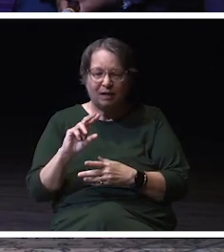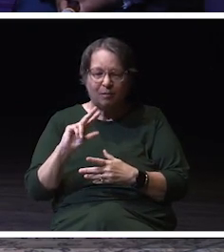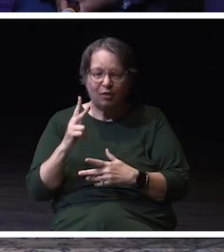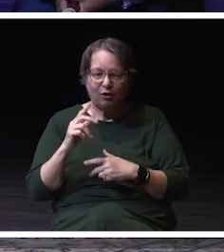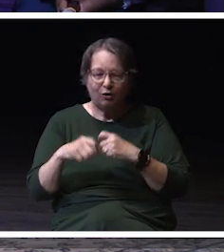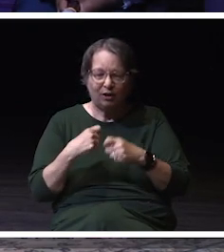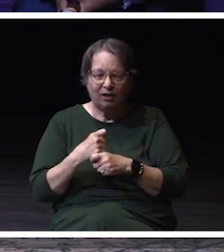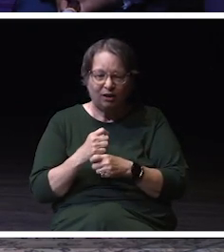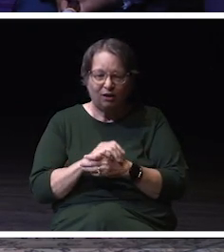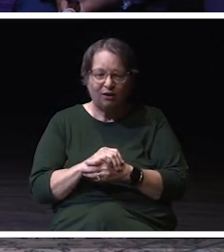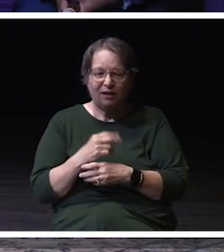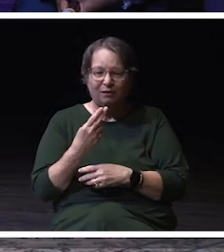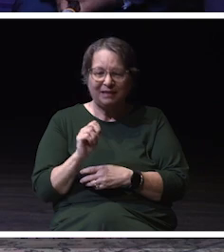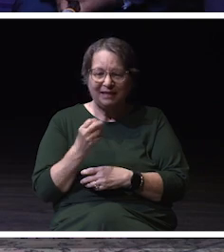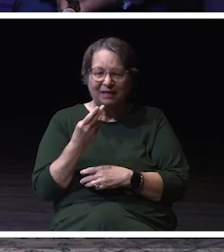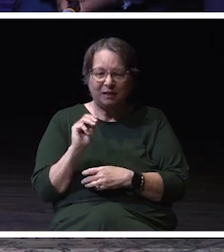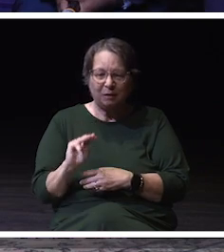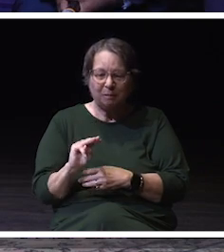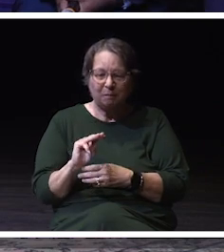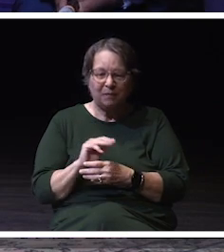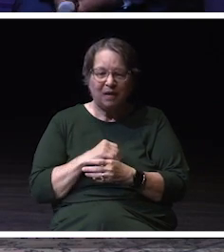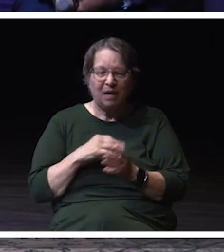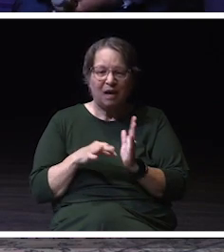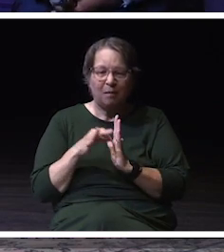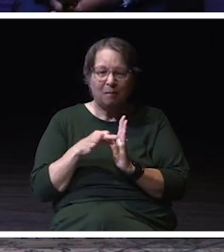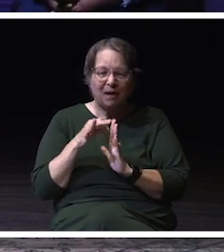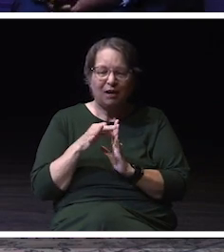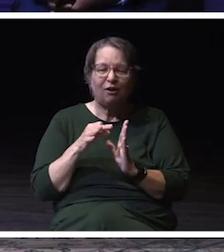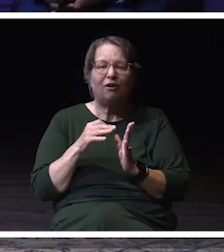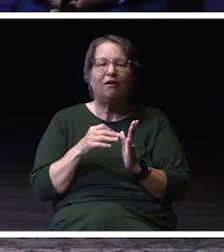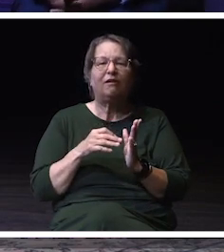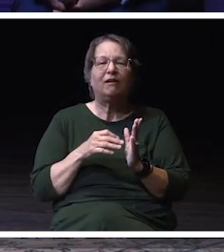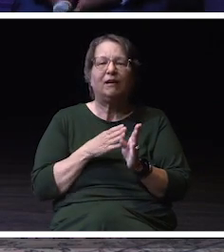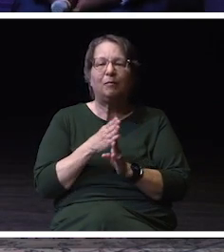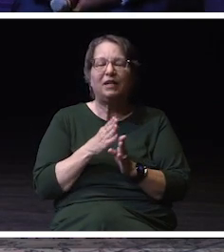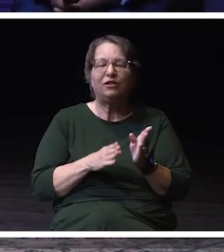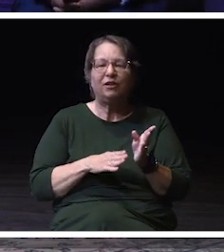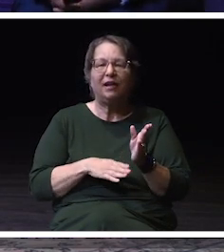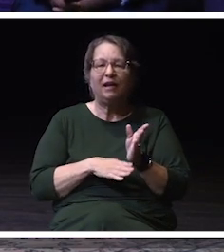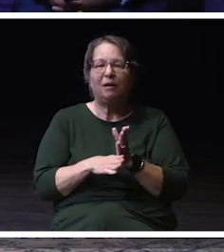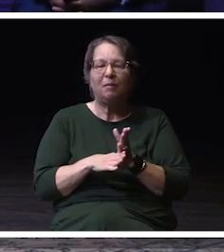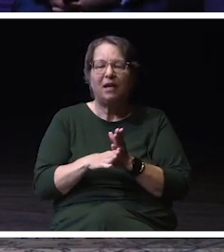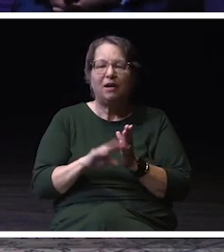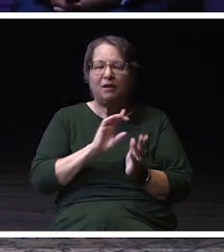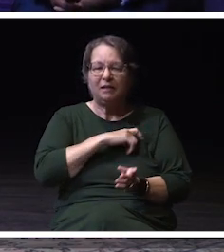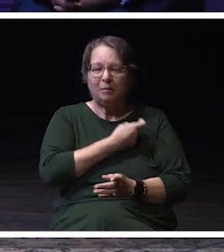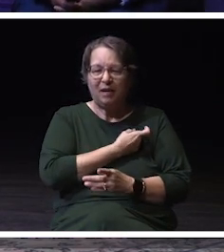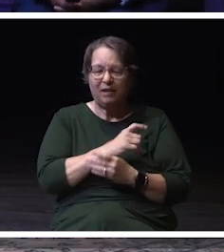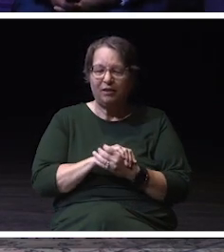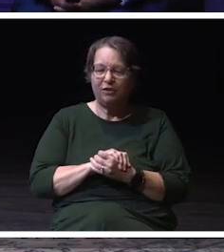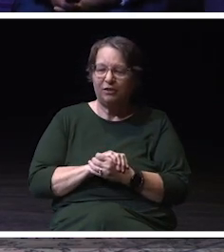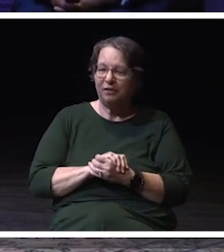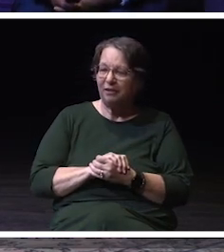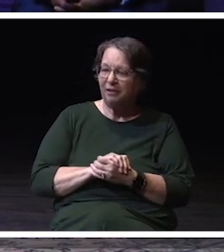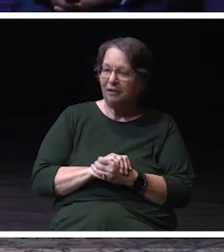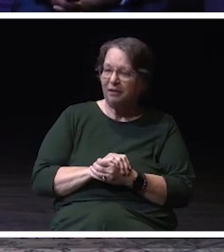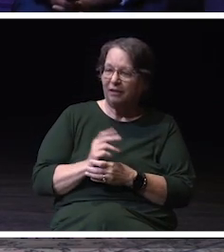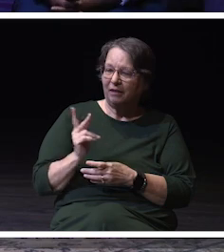and I'm studying accounting and minoring in Spanish. So it sounds like two of you may be near graduation.